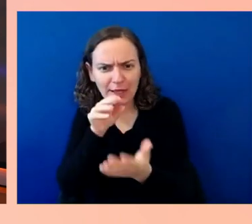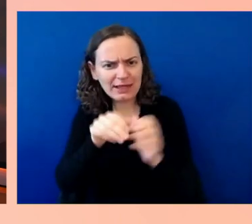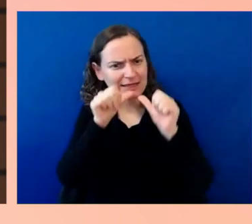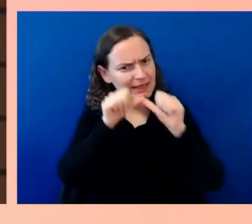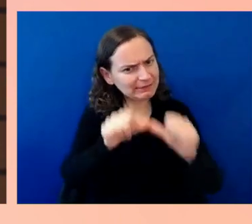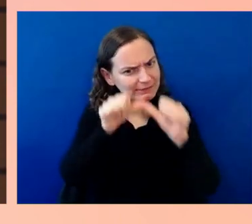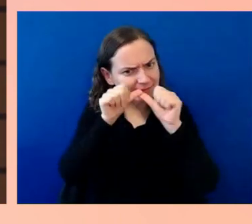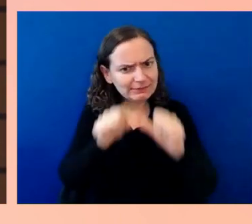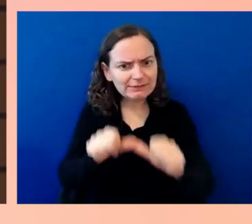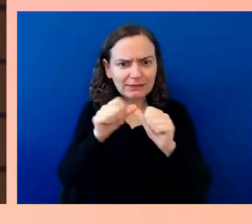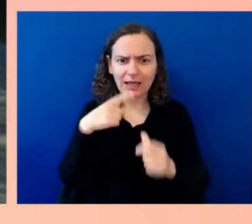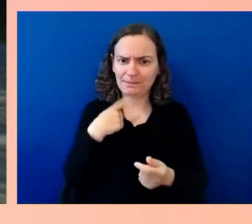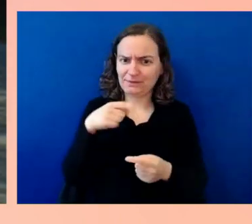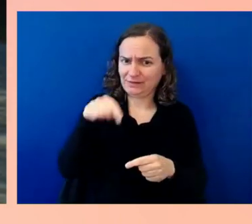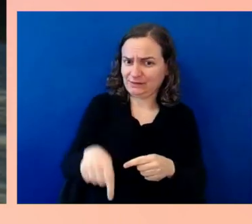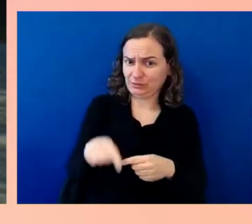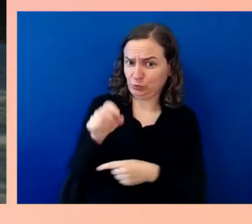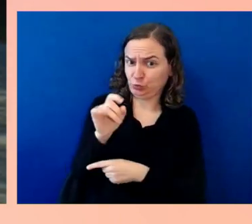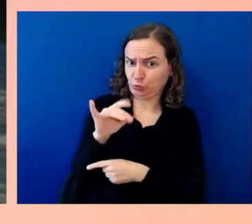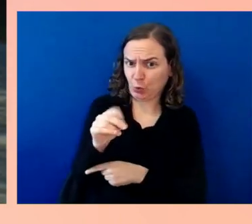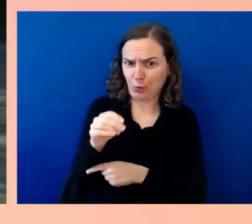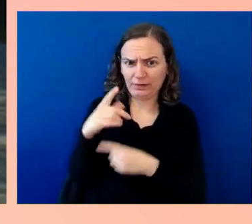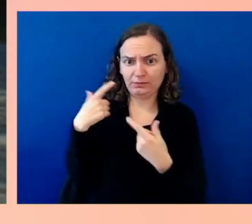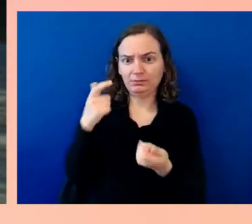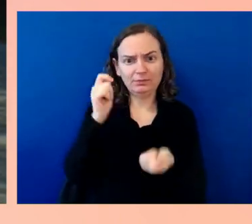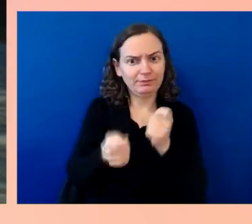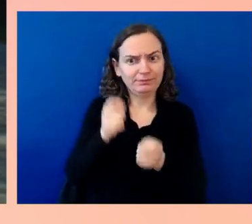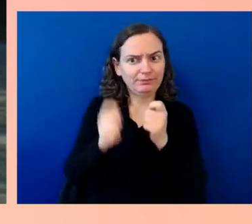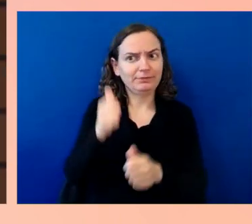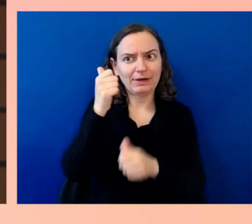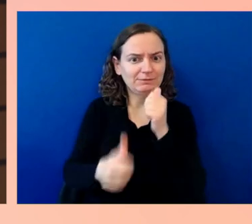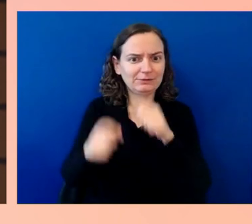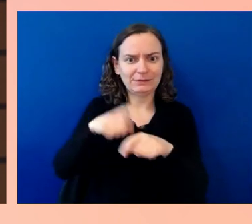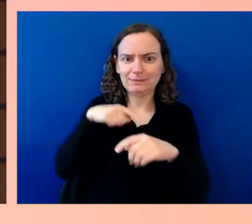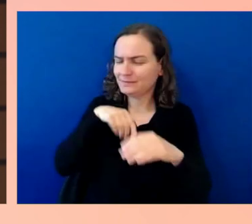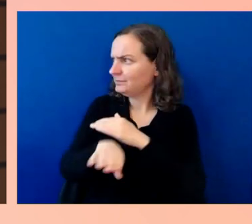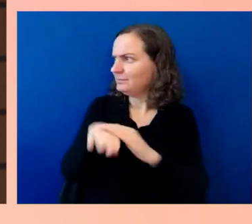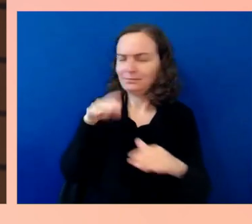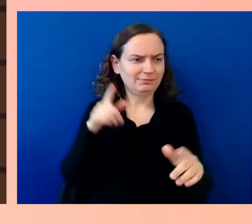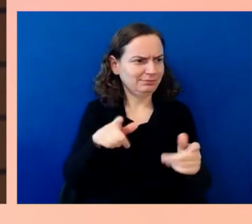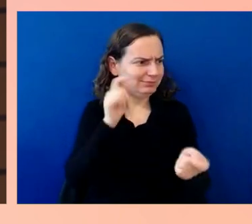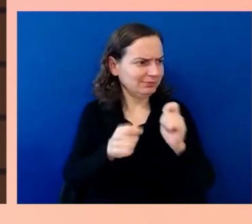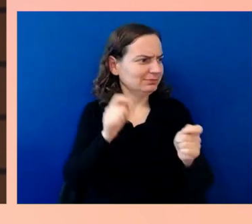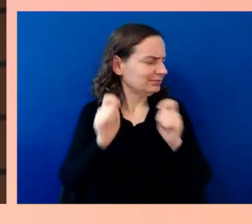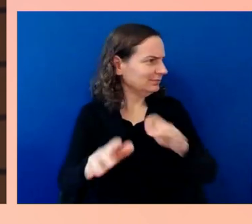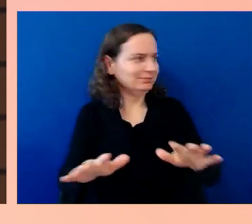Tell us about that. How does it all start? I think when it comes to accessibility,